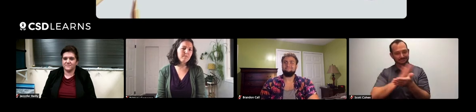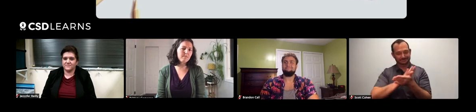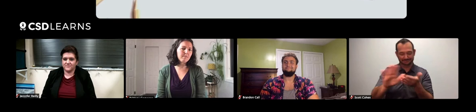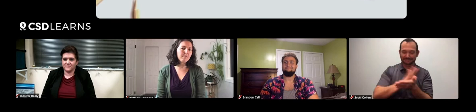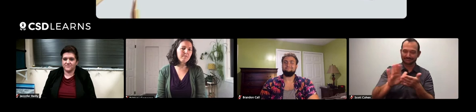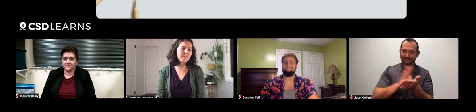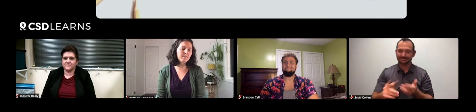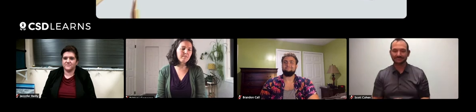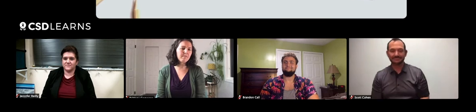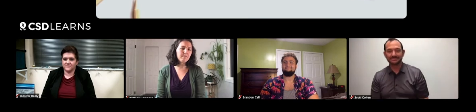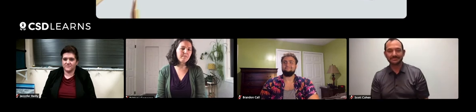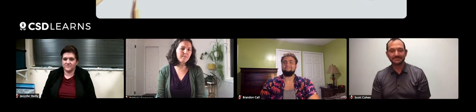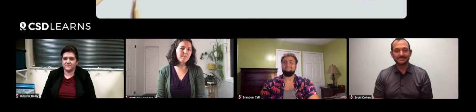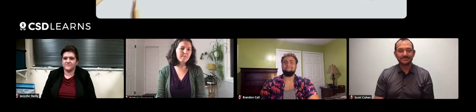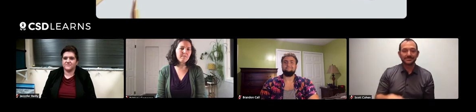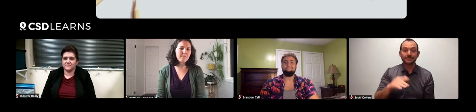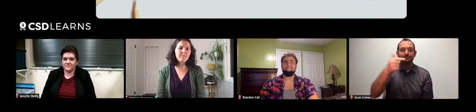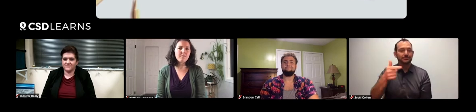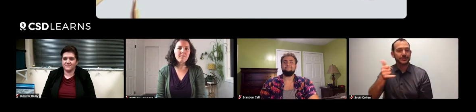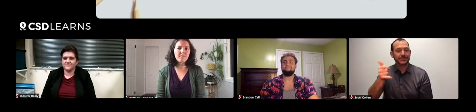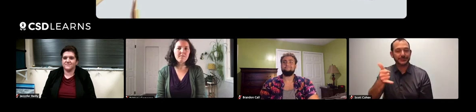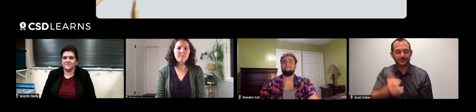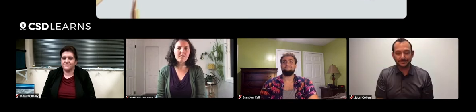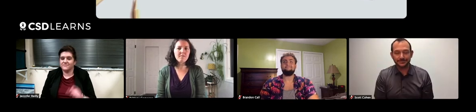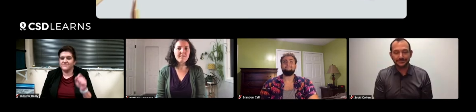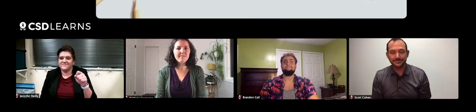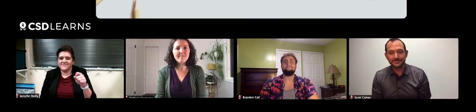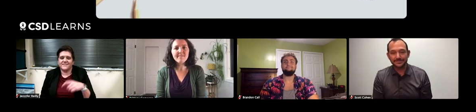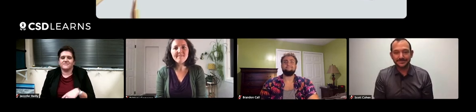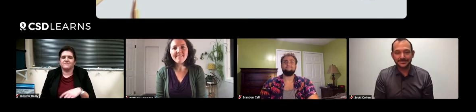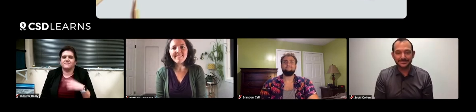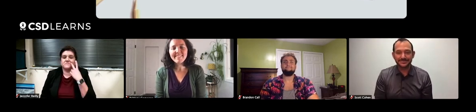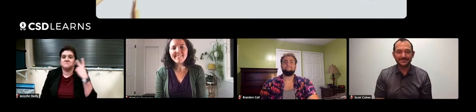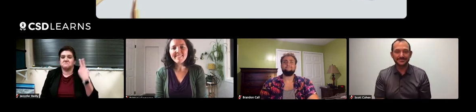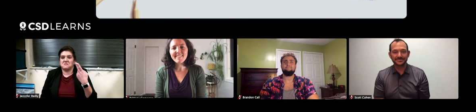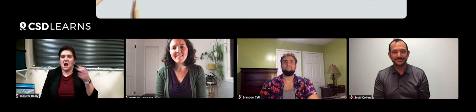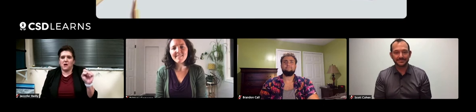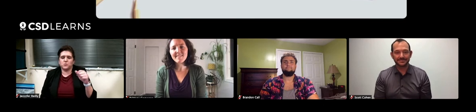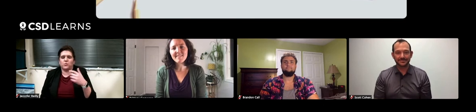it's really nice. Well done, well done. Jennifer, go ahead. Looking back at my high school days,